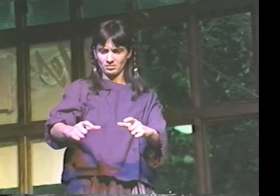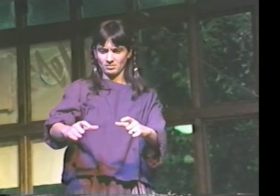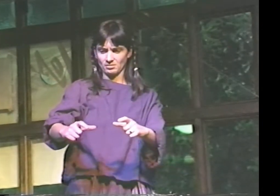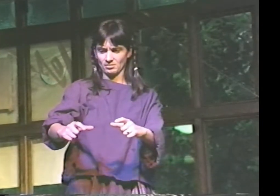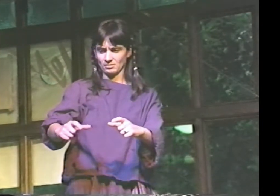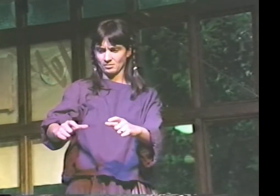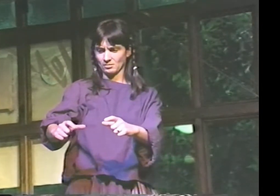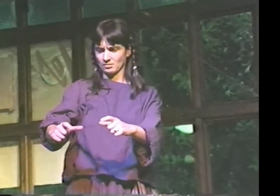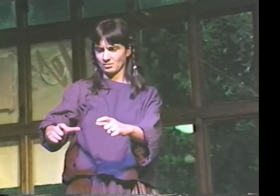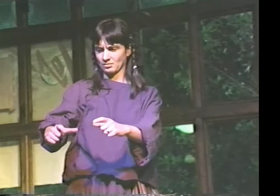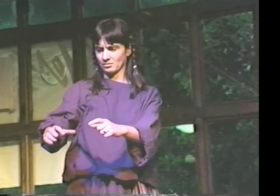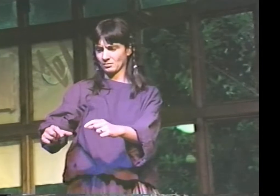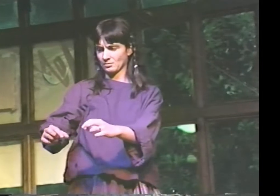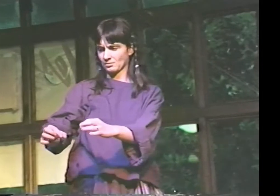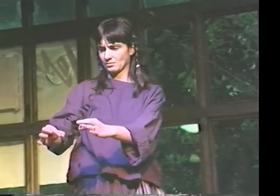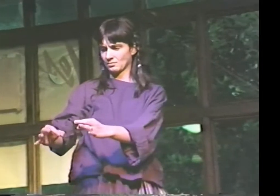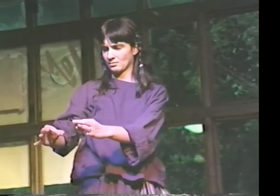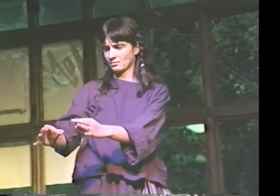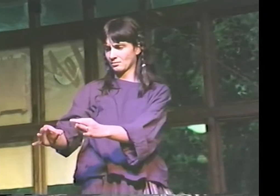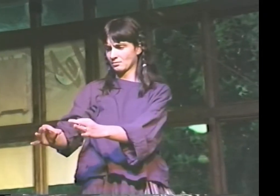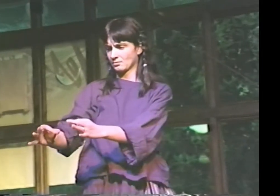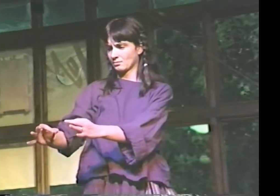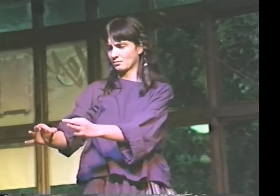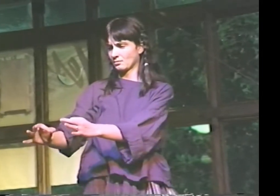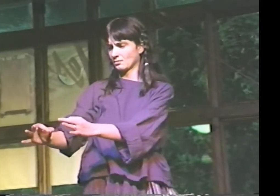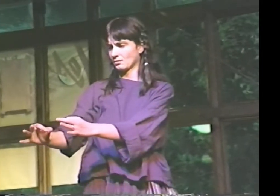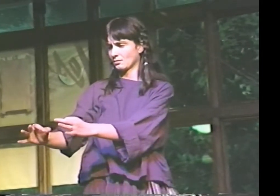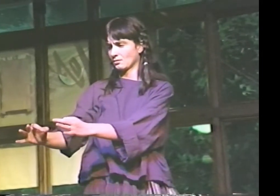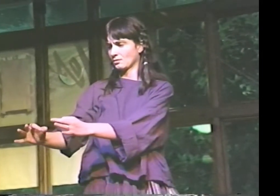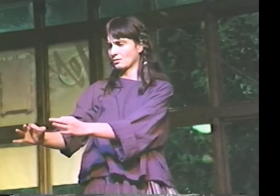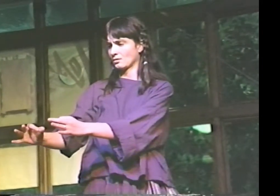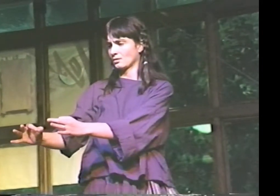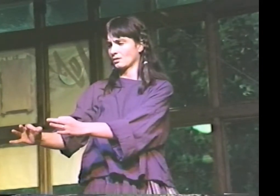FOR YOUR GOURMET... DINING PLEASURE. - F.